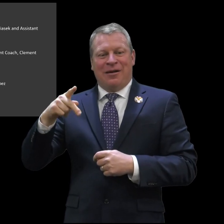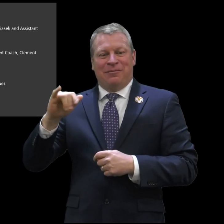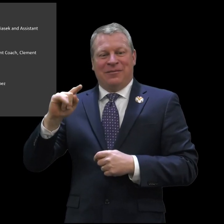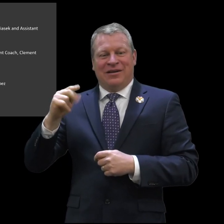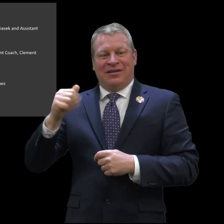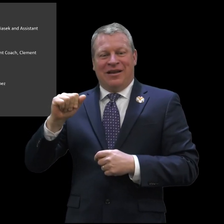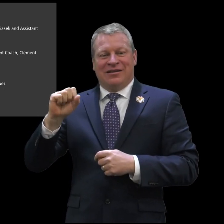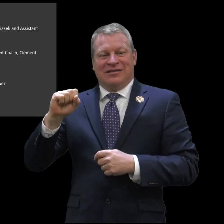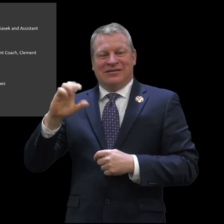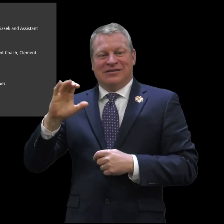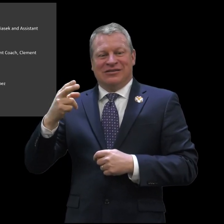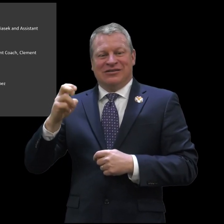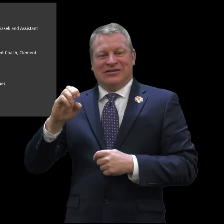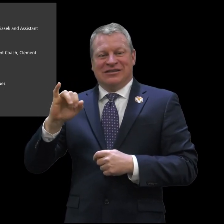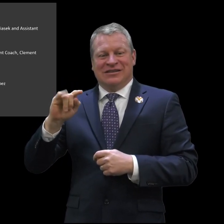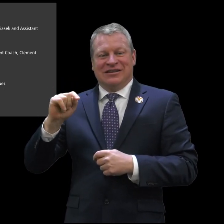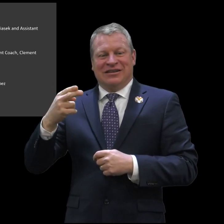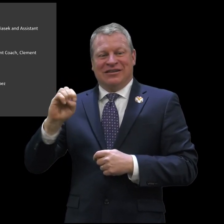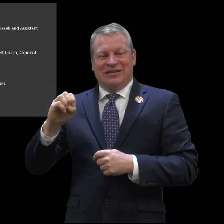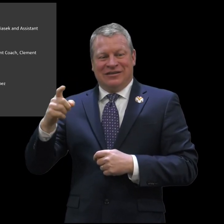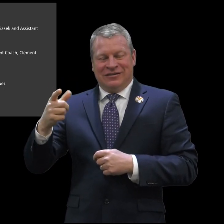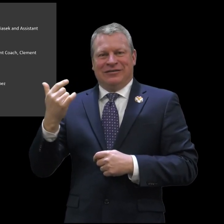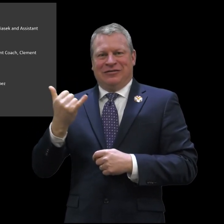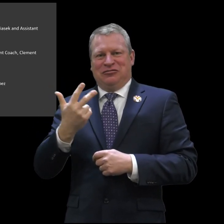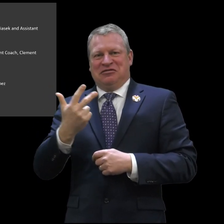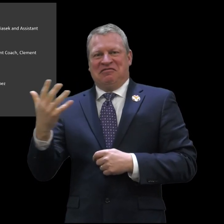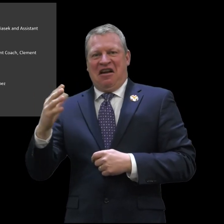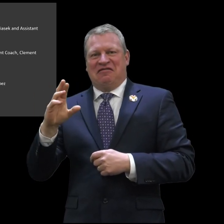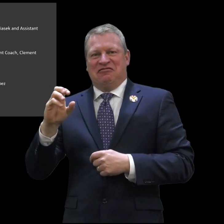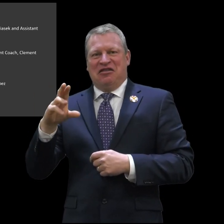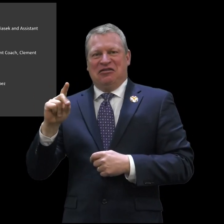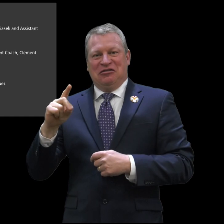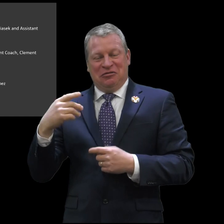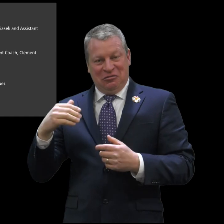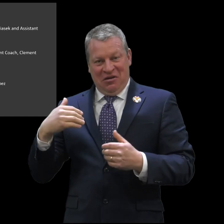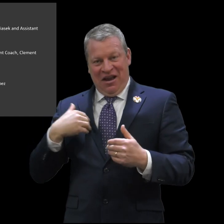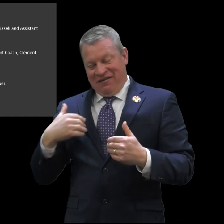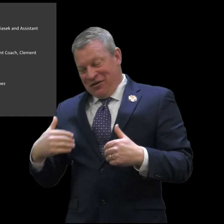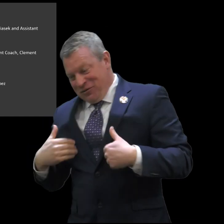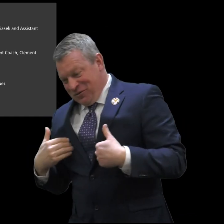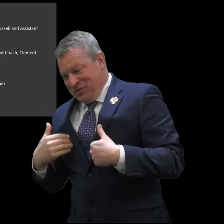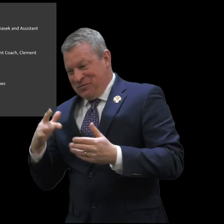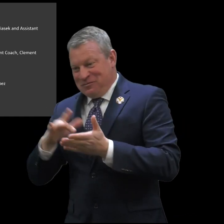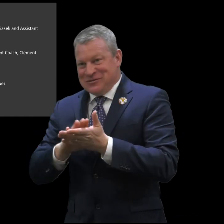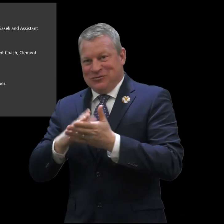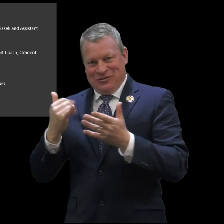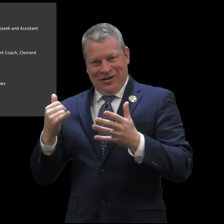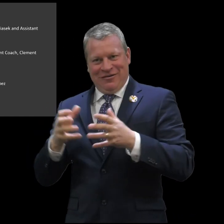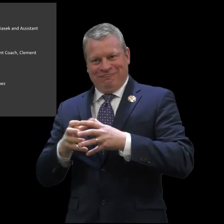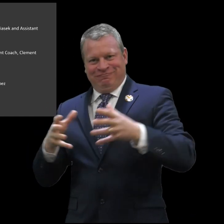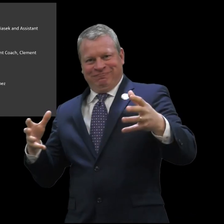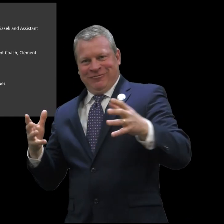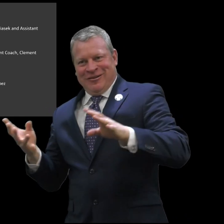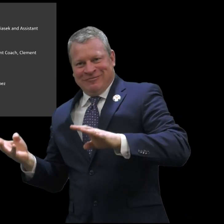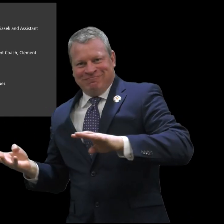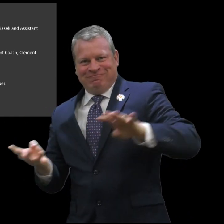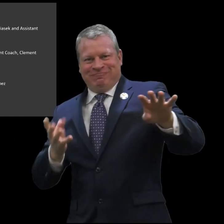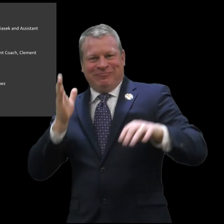Agapita Scheithe. They had a 3-5 record. So we have youth middle and high school